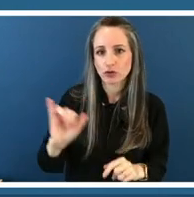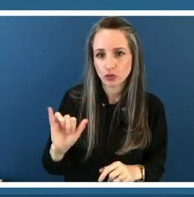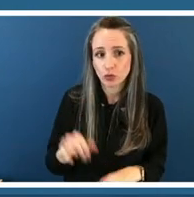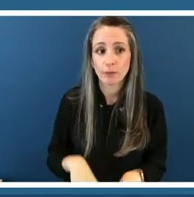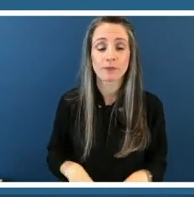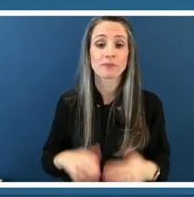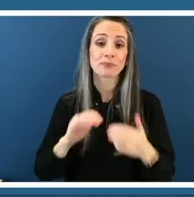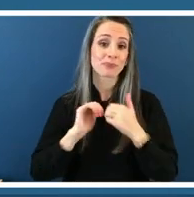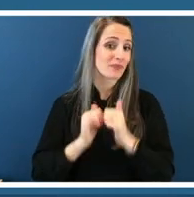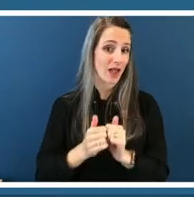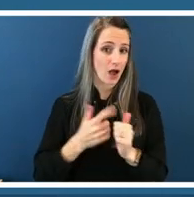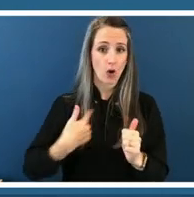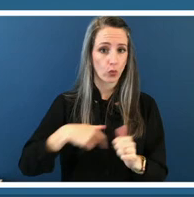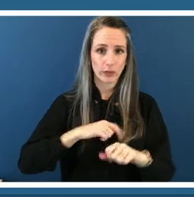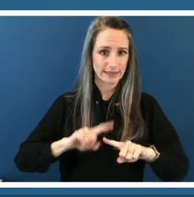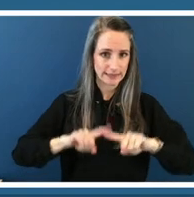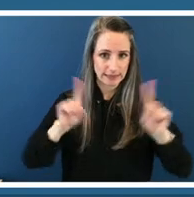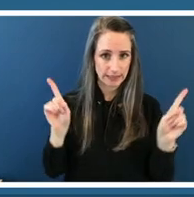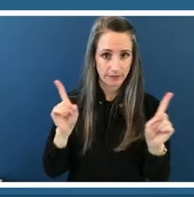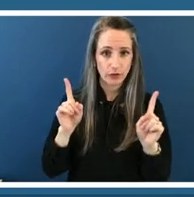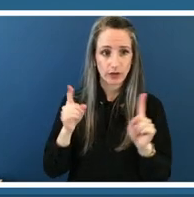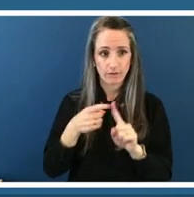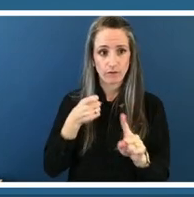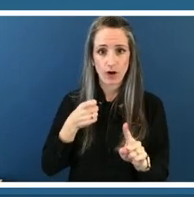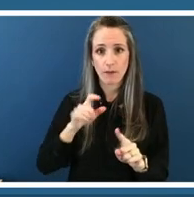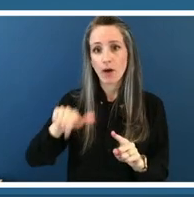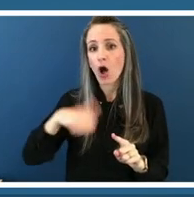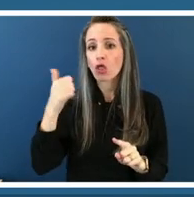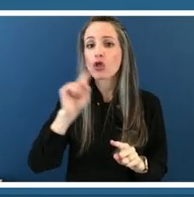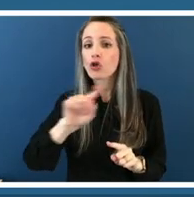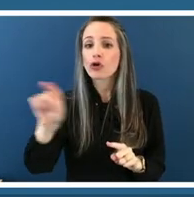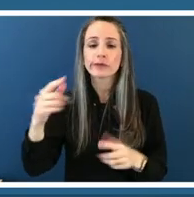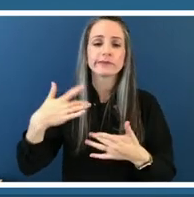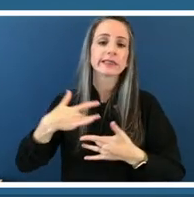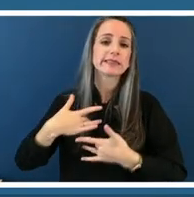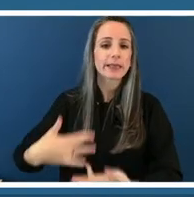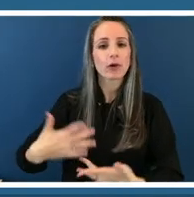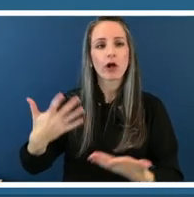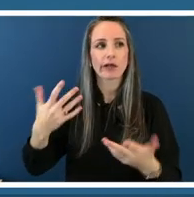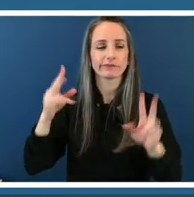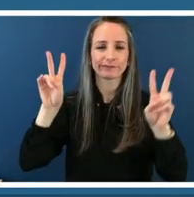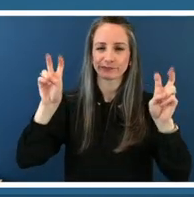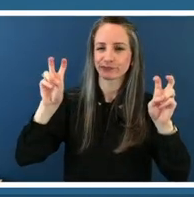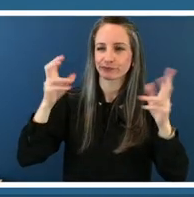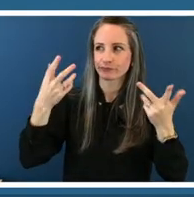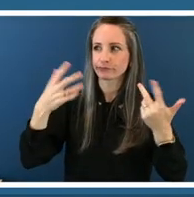learning um space from your typical